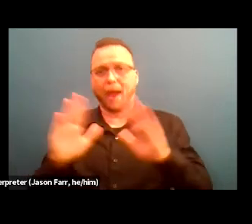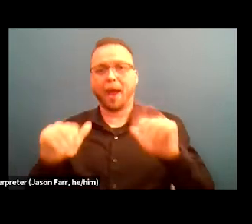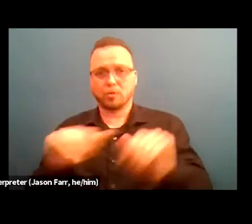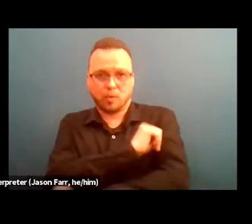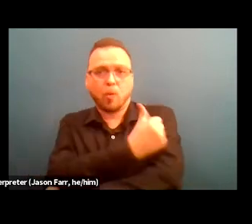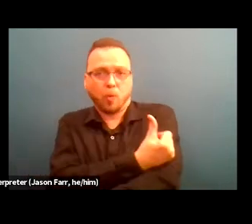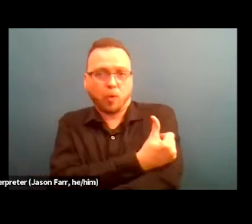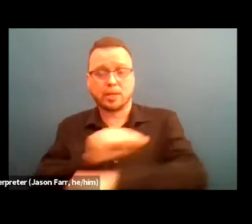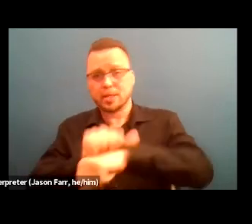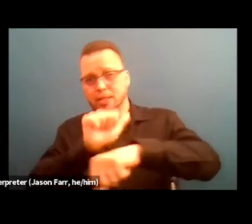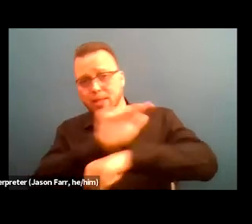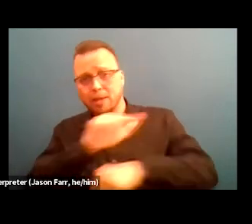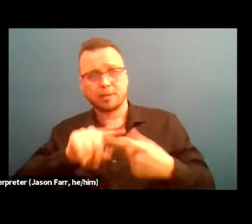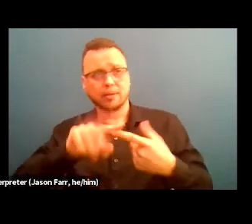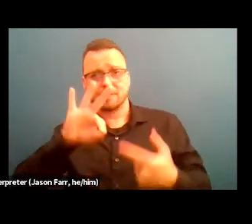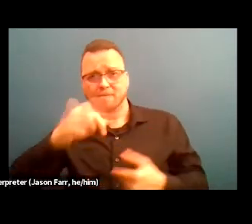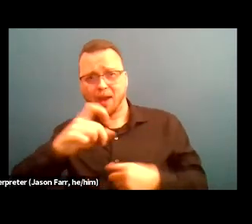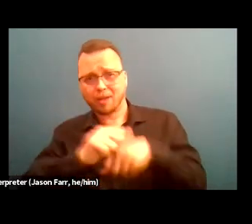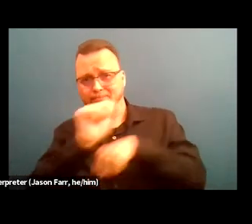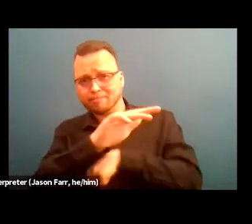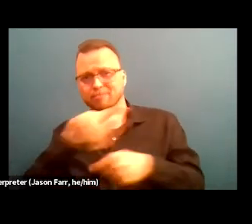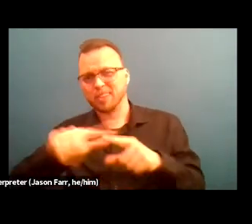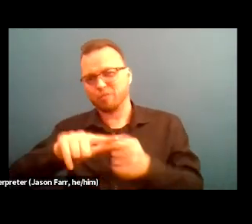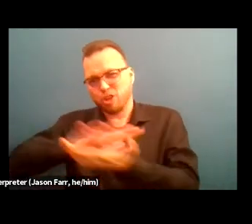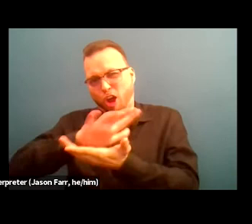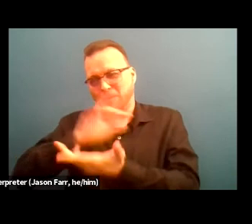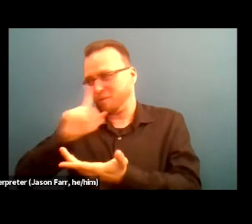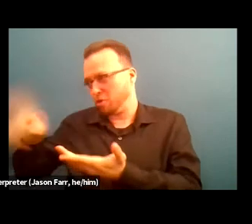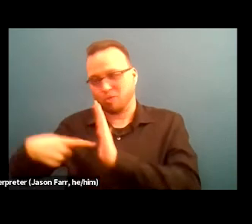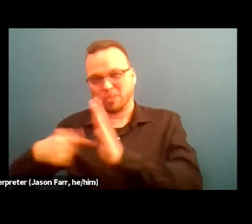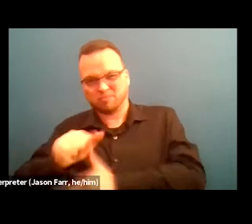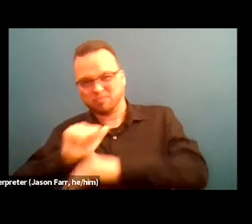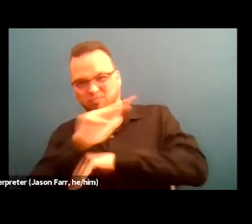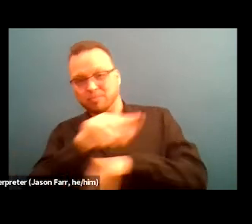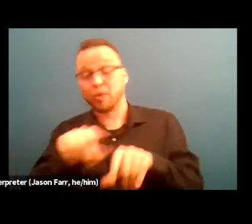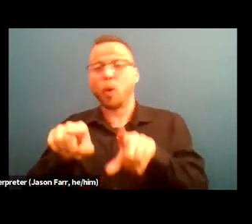sending in facts and documents, all that good stuff. And then also with the landlords,